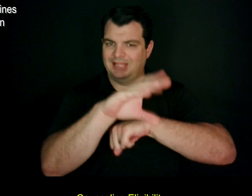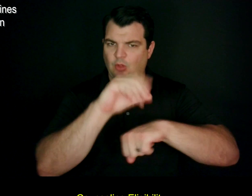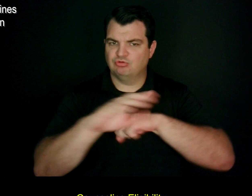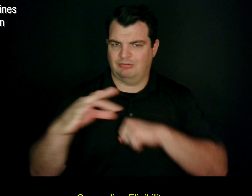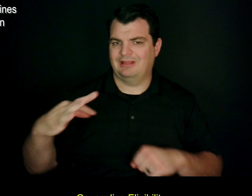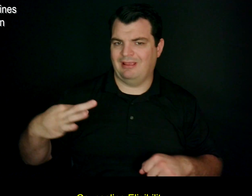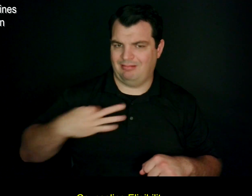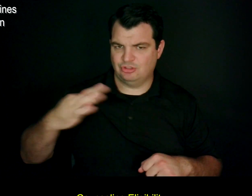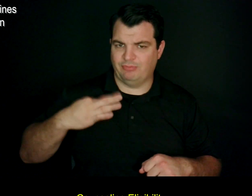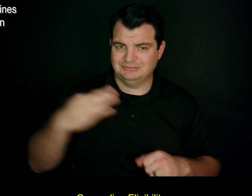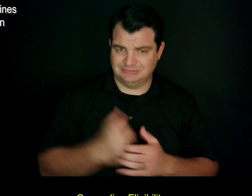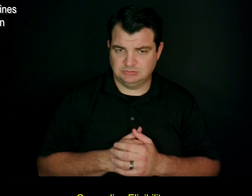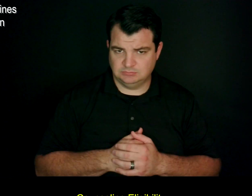Counseling Eligibility.